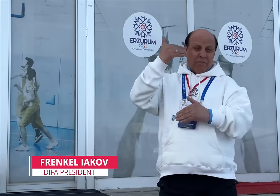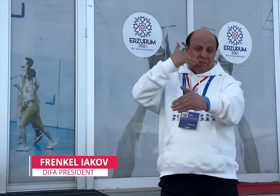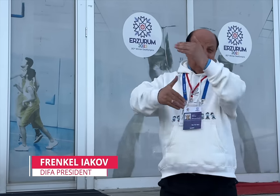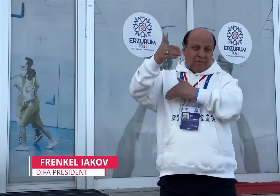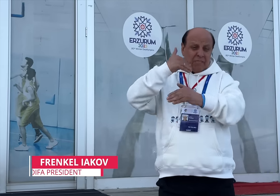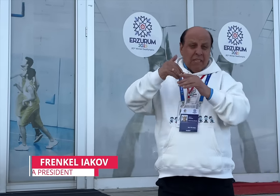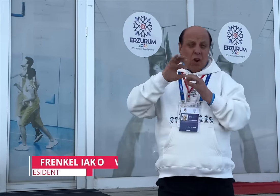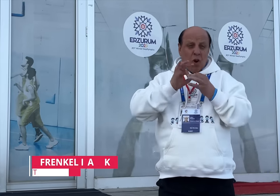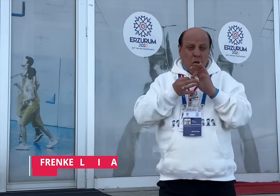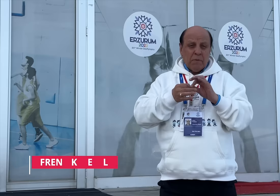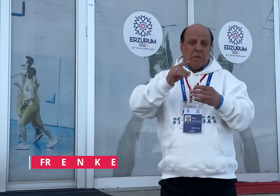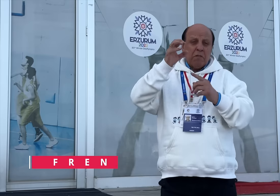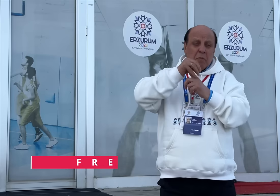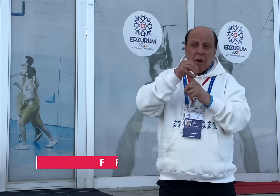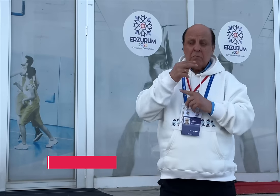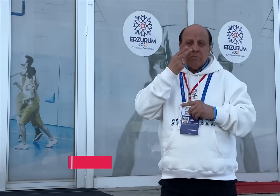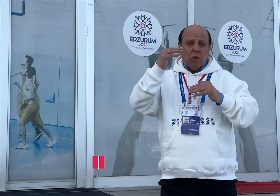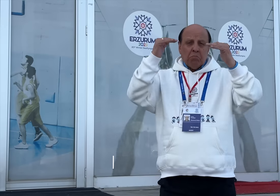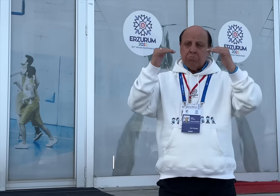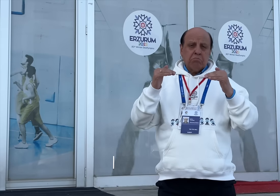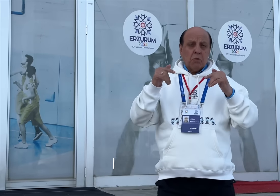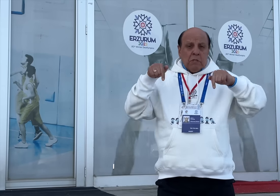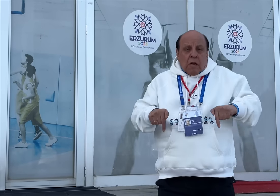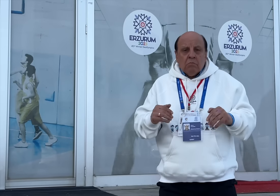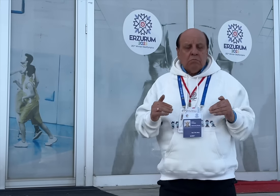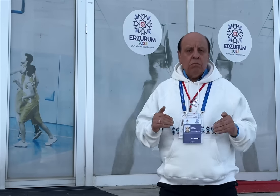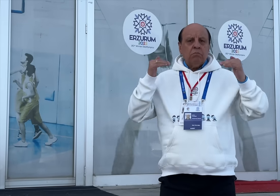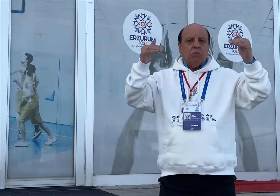games, competition was not quite up to par. Here, it is at a higher